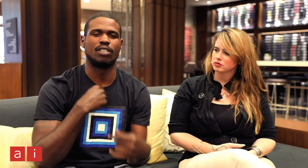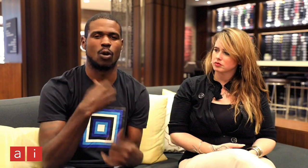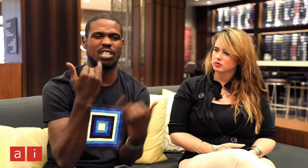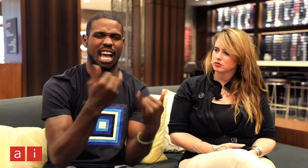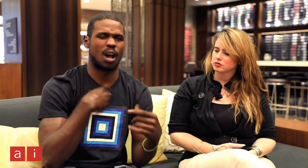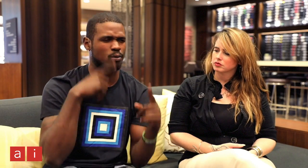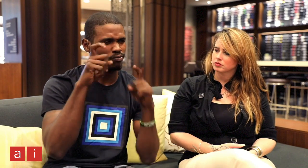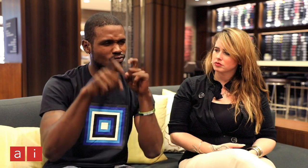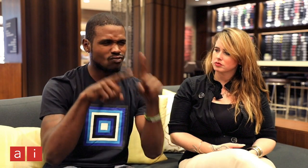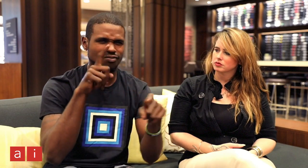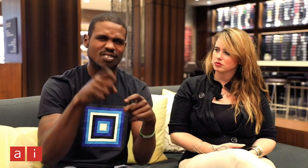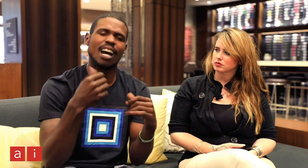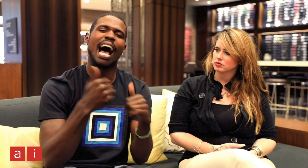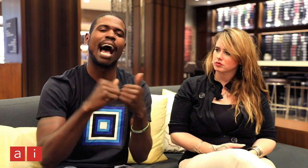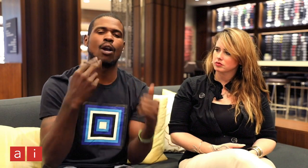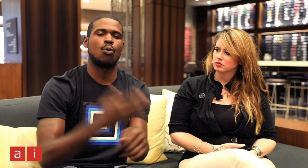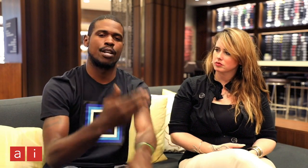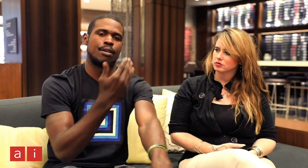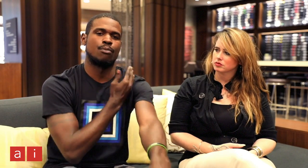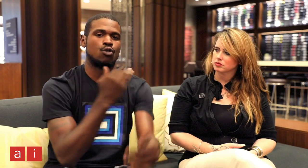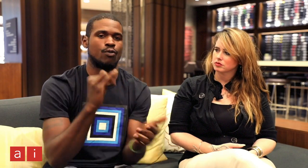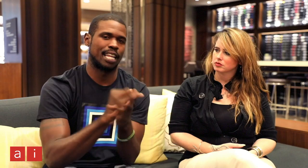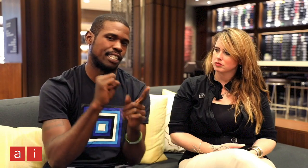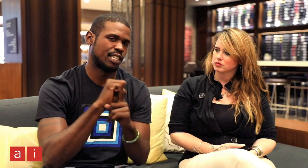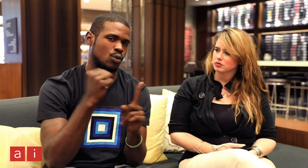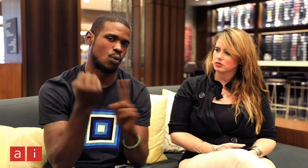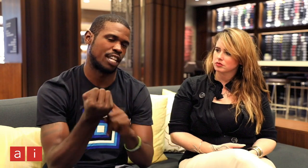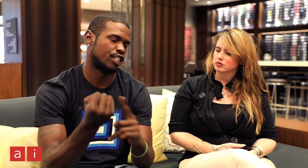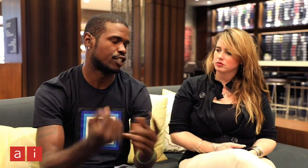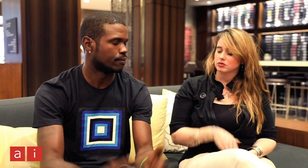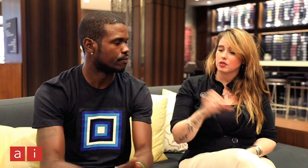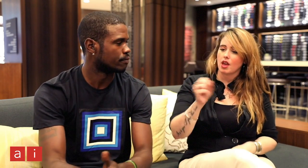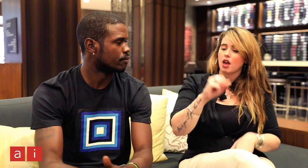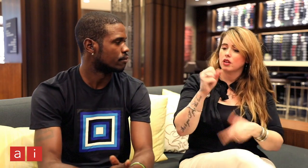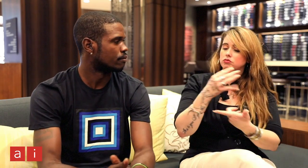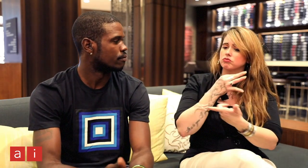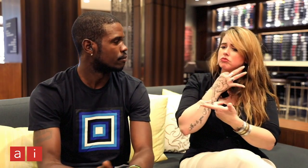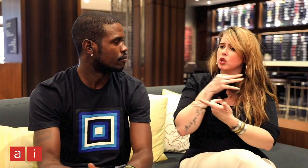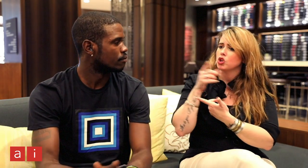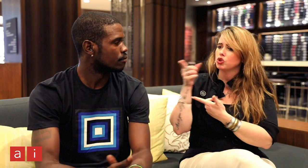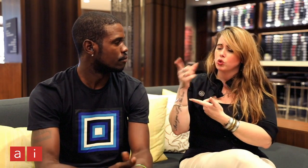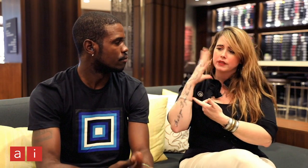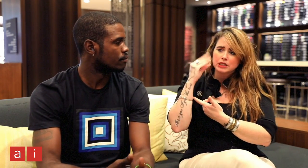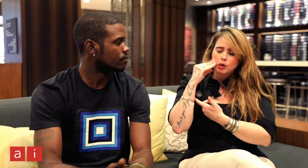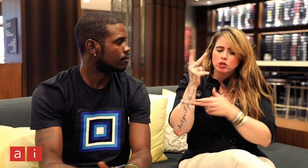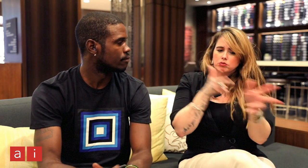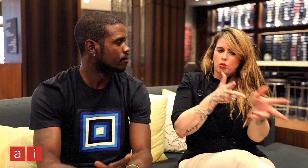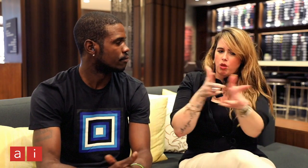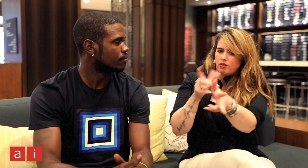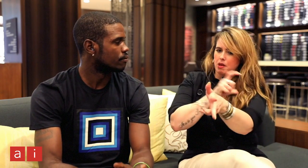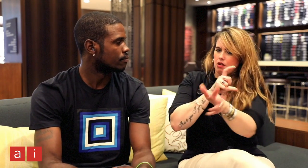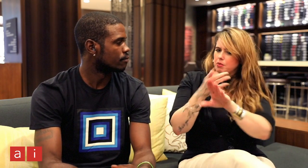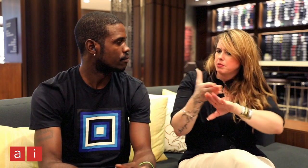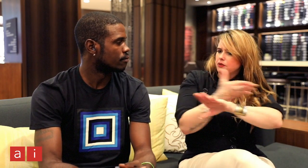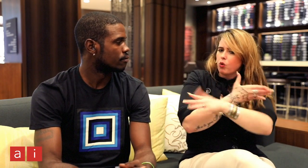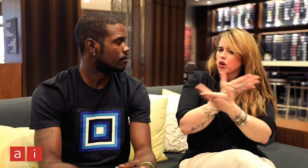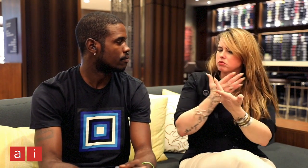I'm now opening a discussion to see how we can improve the current situation. Yes. I'm curious... You've experienced being pulled over by the police before.